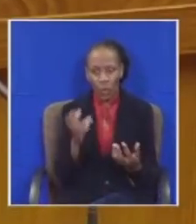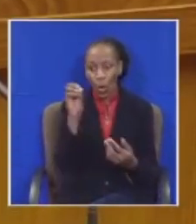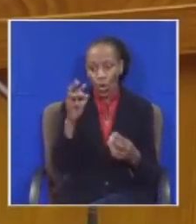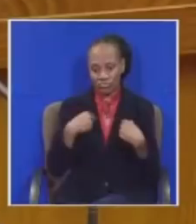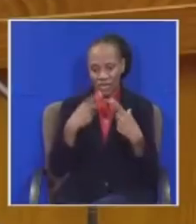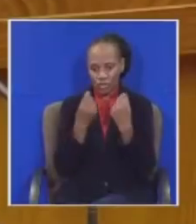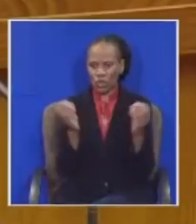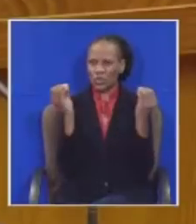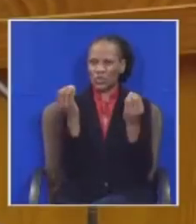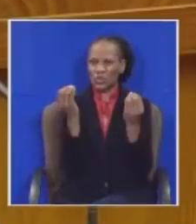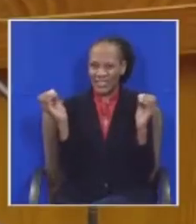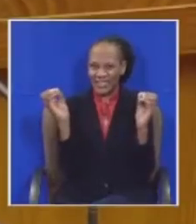I took action to